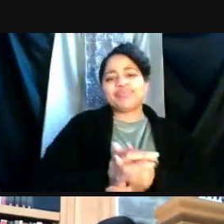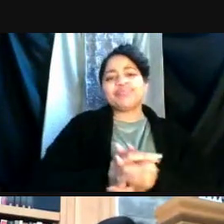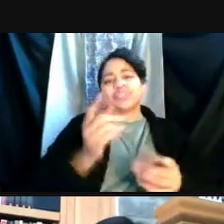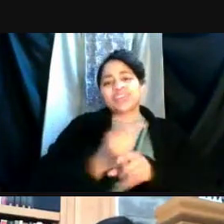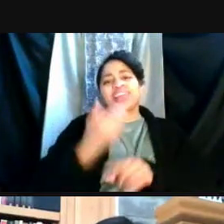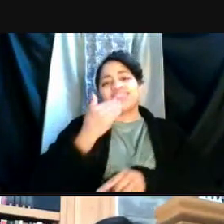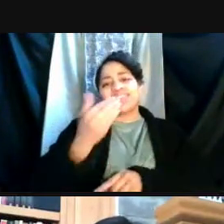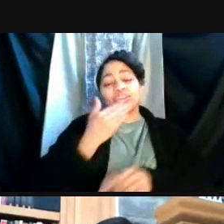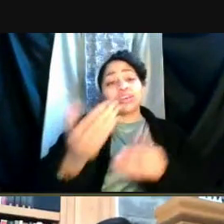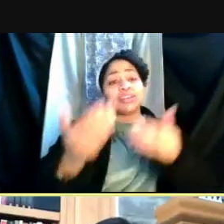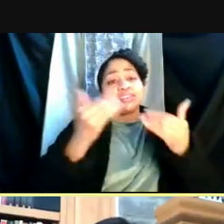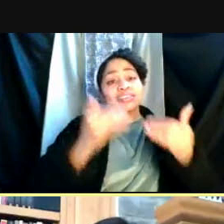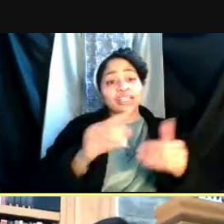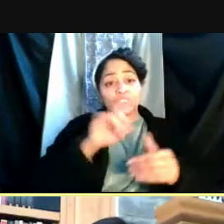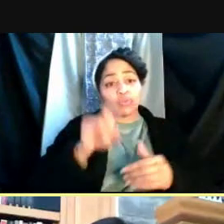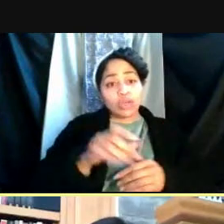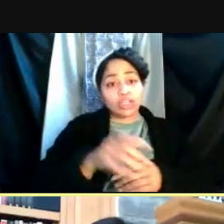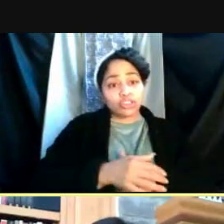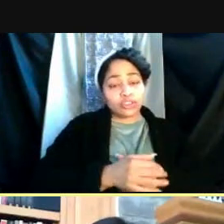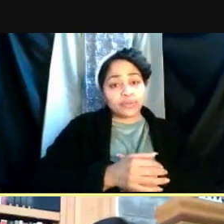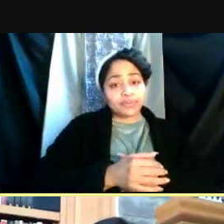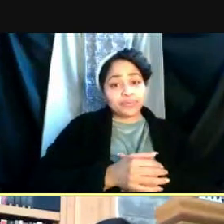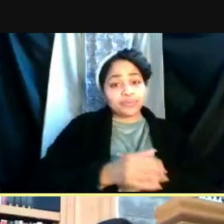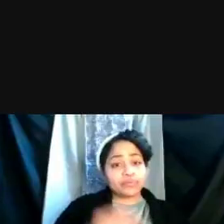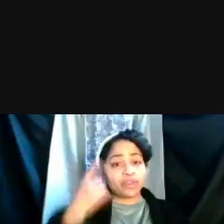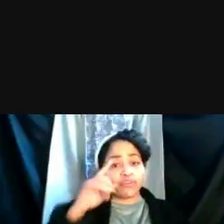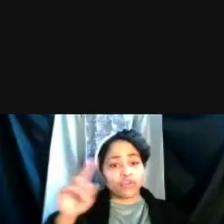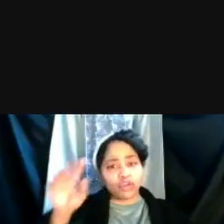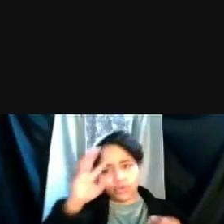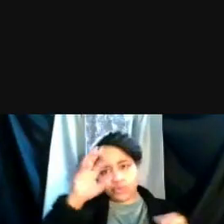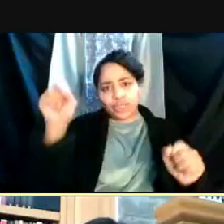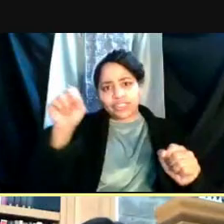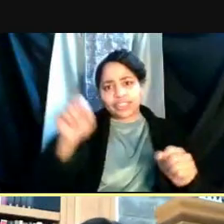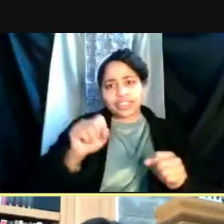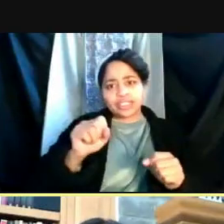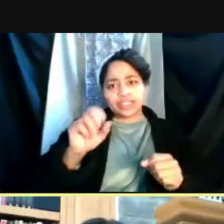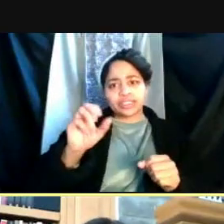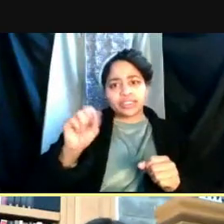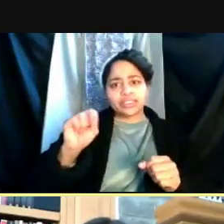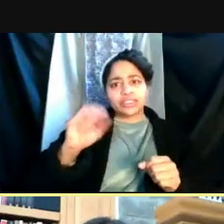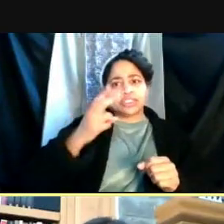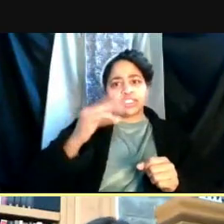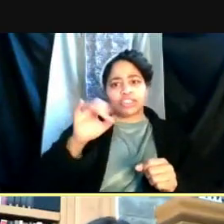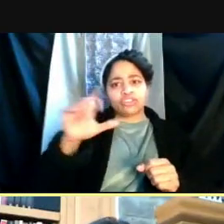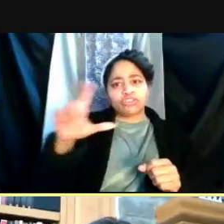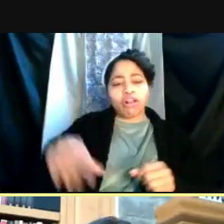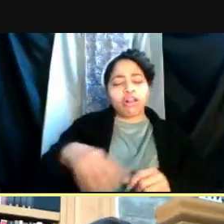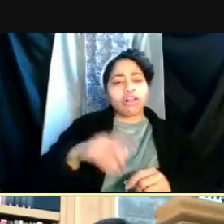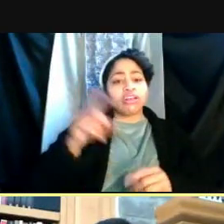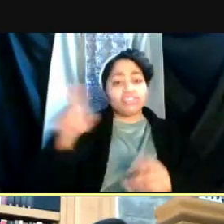Next question is this one is for President Schlissel. Can you start to give staff working offsite